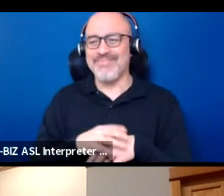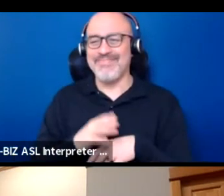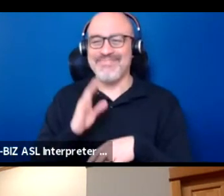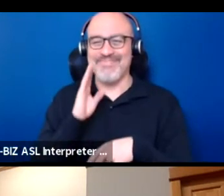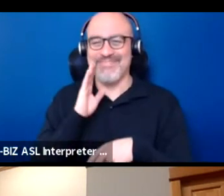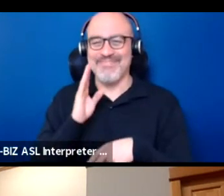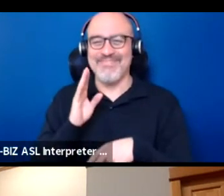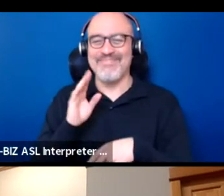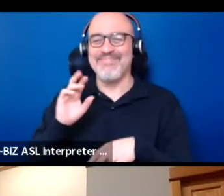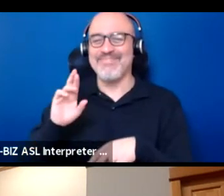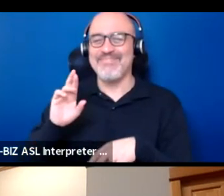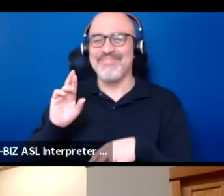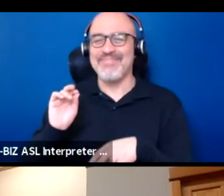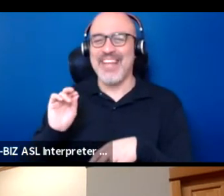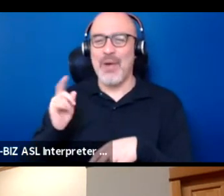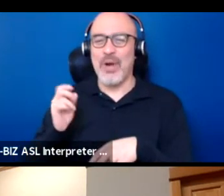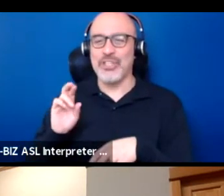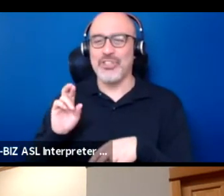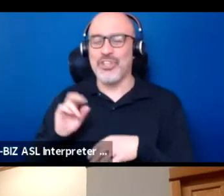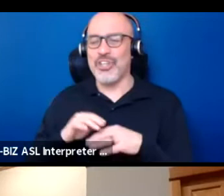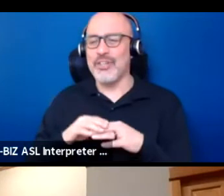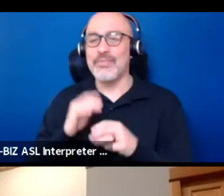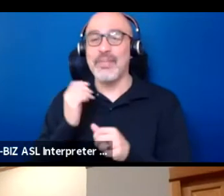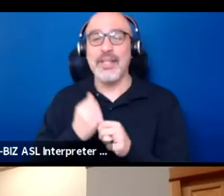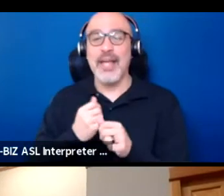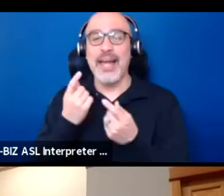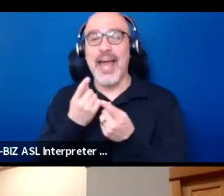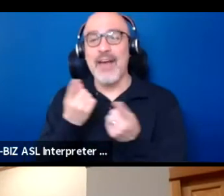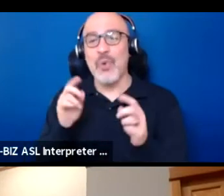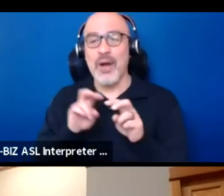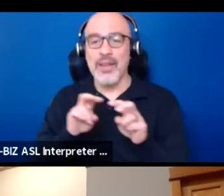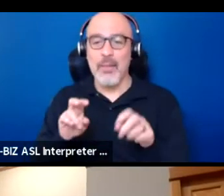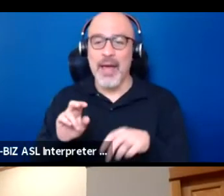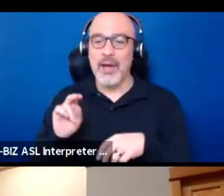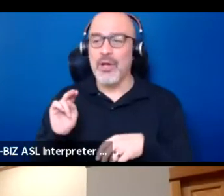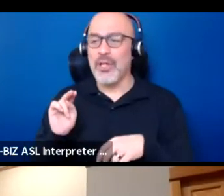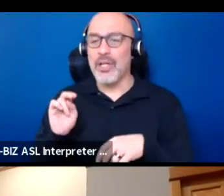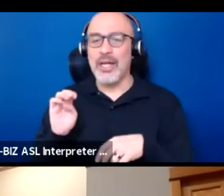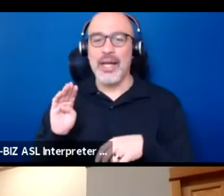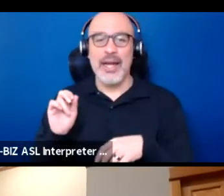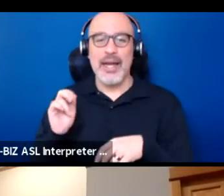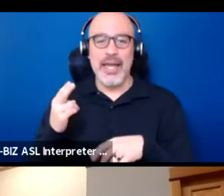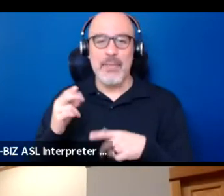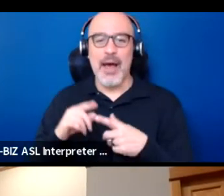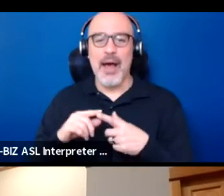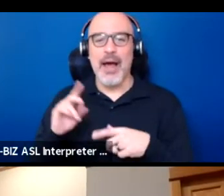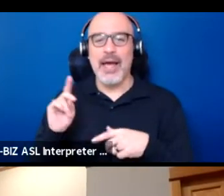Hi, Roger and everybody else on the panel. Neemah and Darrell, I don't know if I've met you in person, but what's up, y'all?